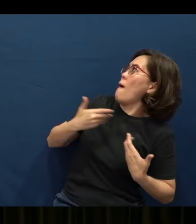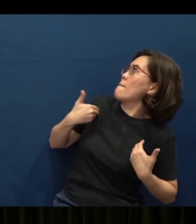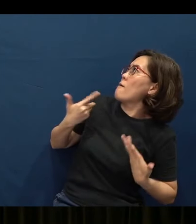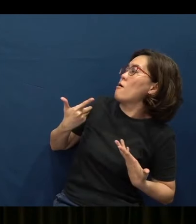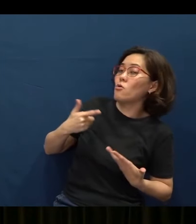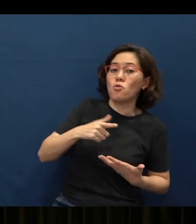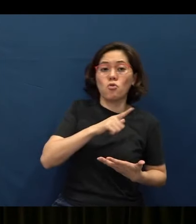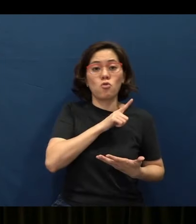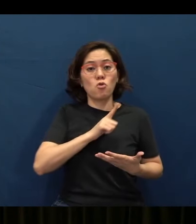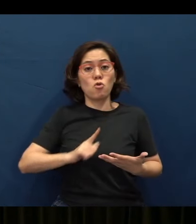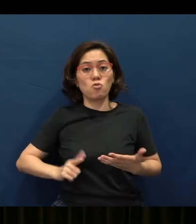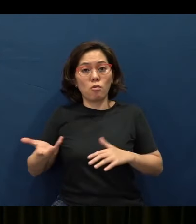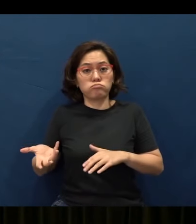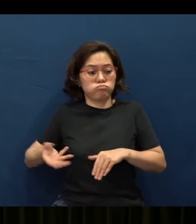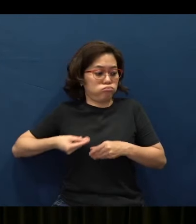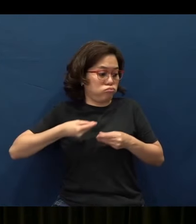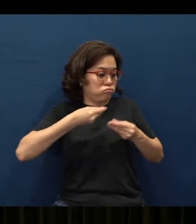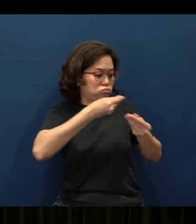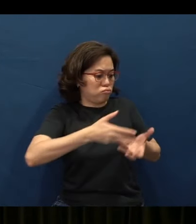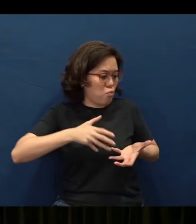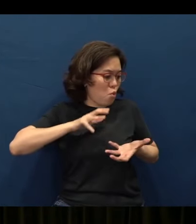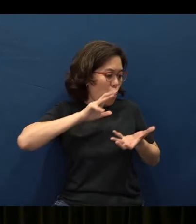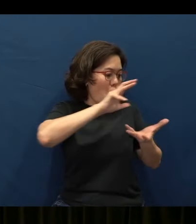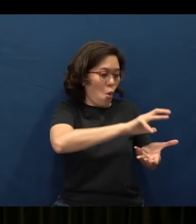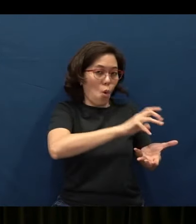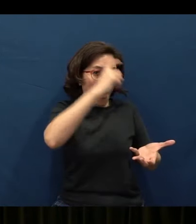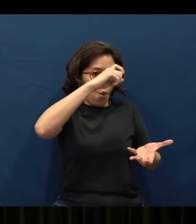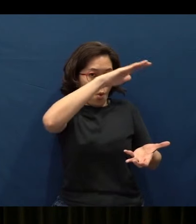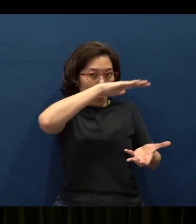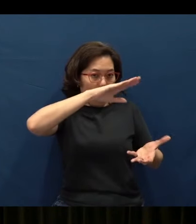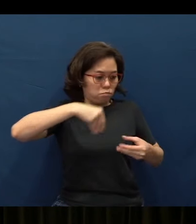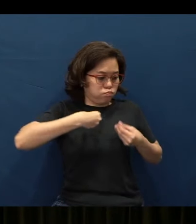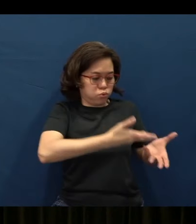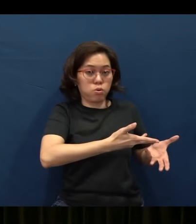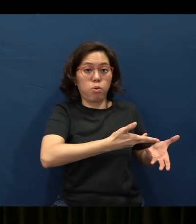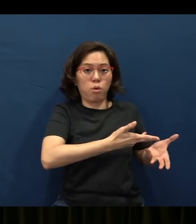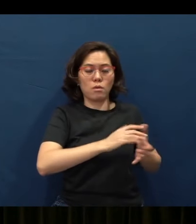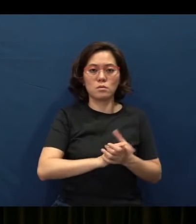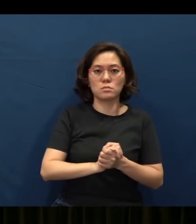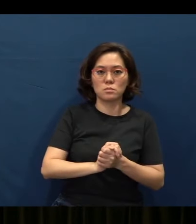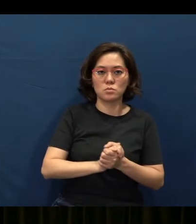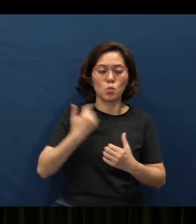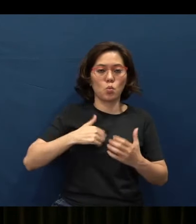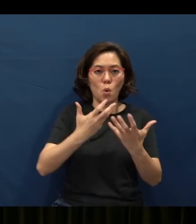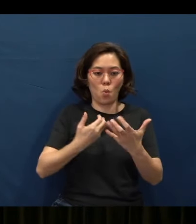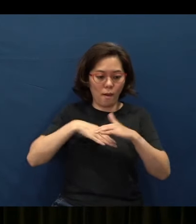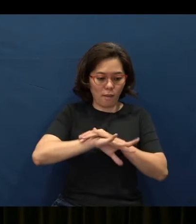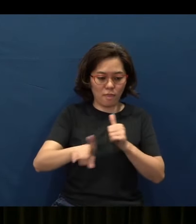And the Lord endowed (him with) wisdom, the Bible tells us. So we want to enter into our first application here: